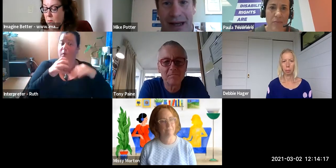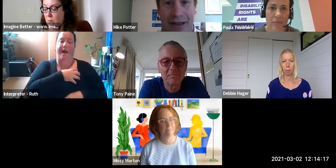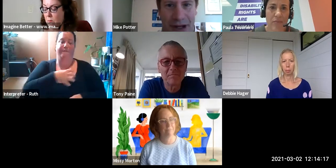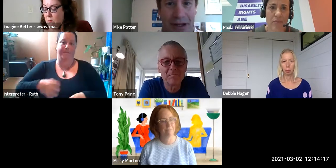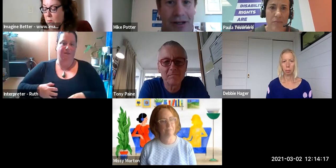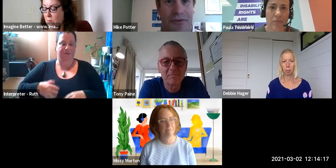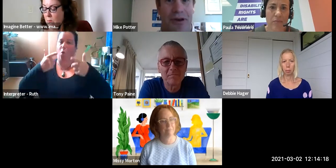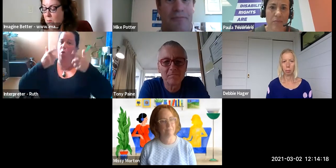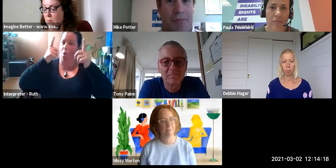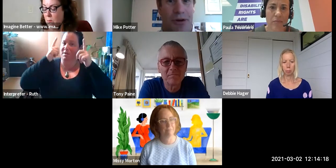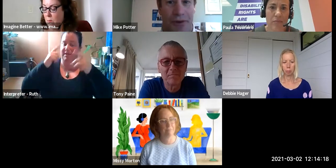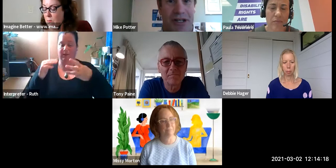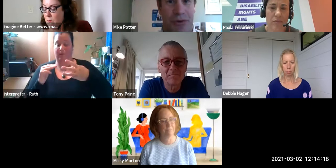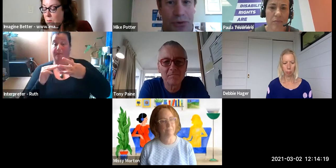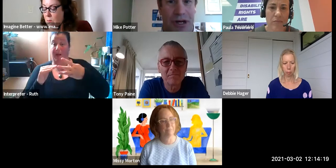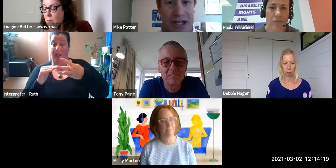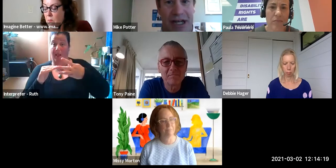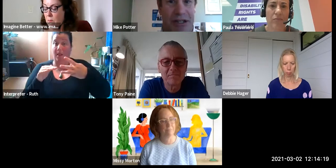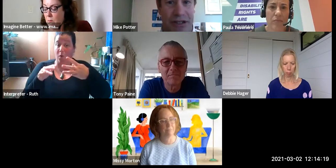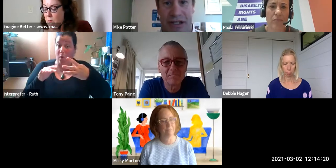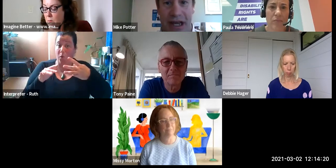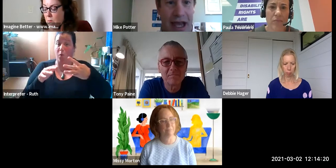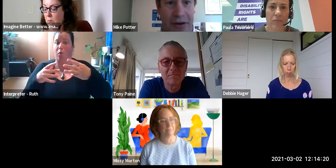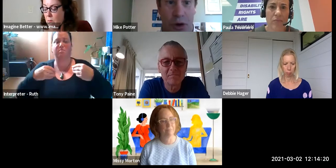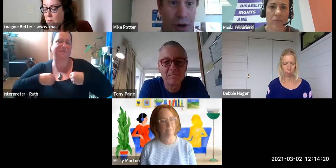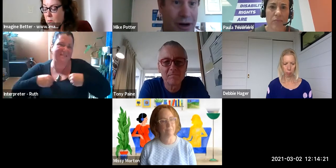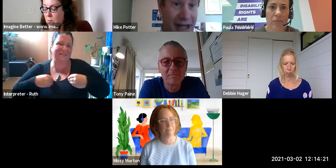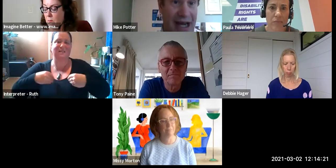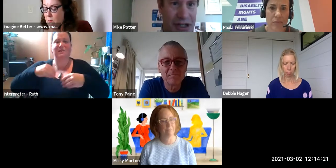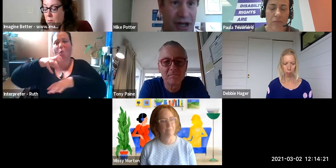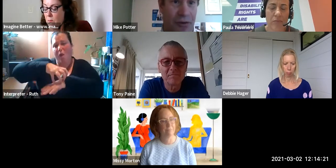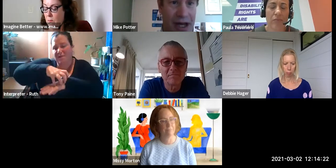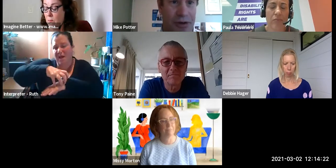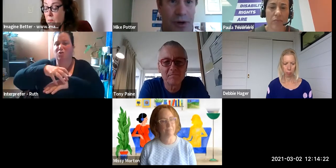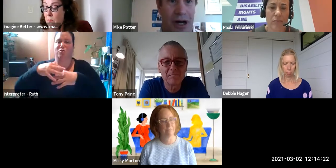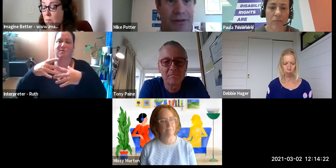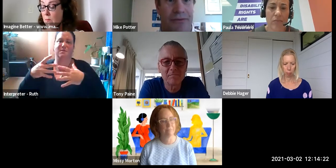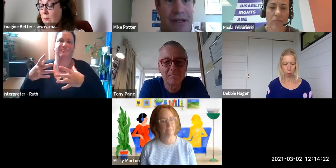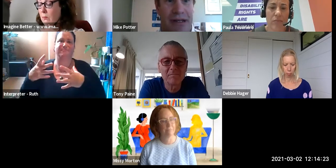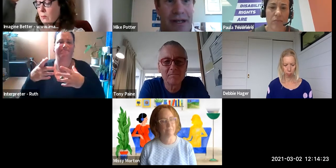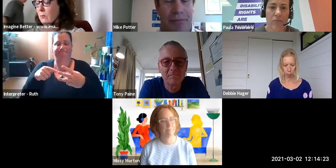cliff - you have people who are fronting with organisations and who are engaged around where I live.